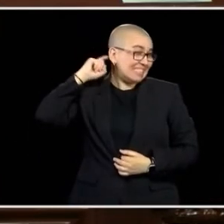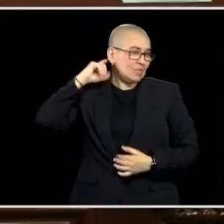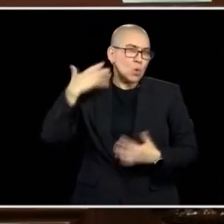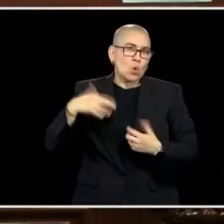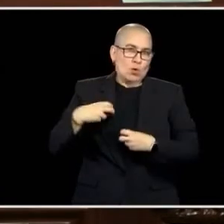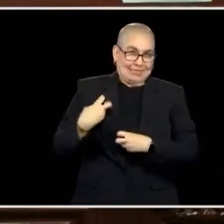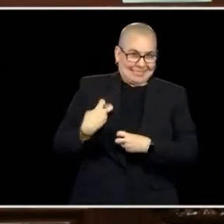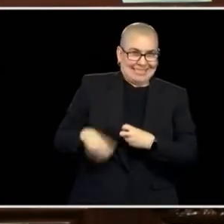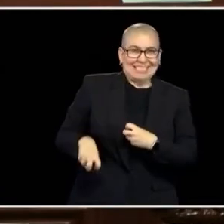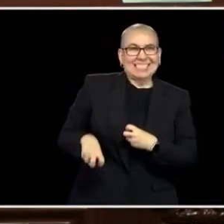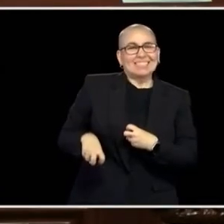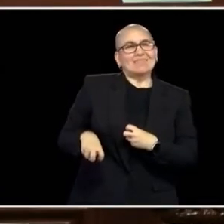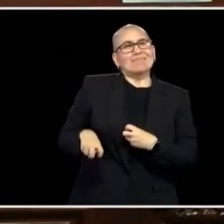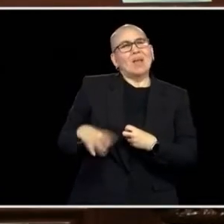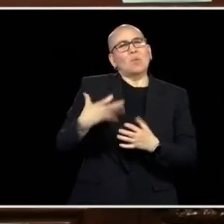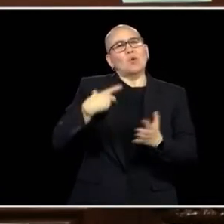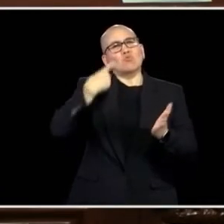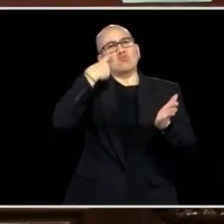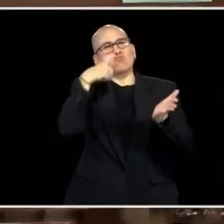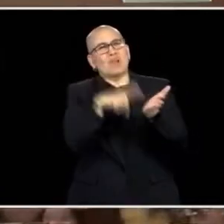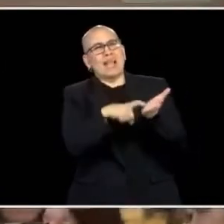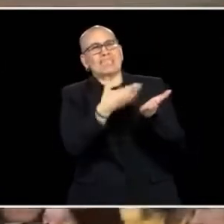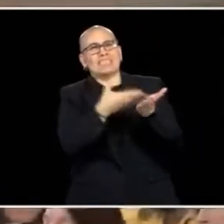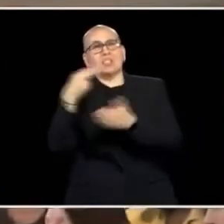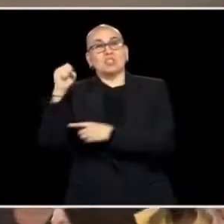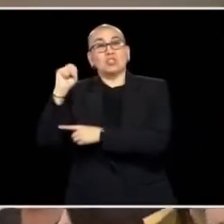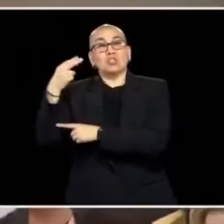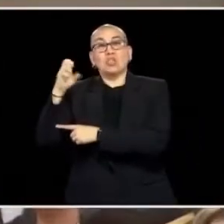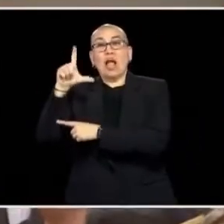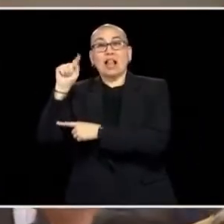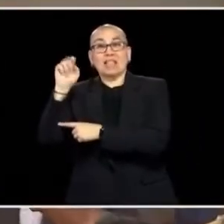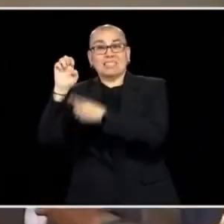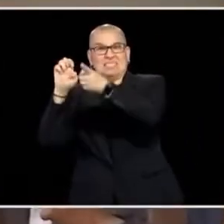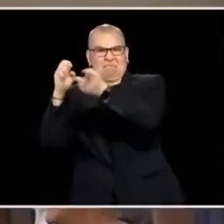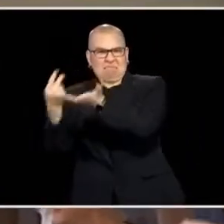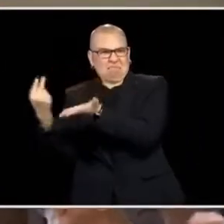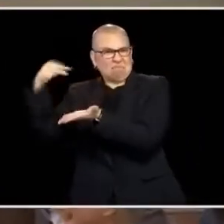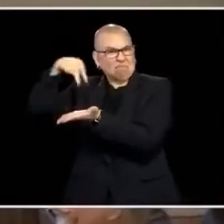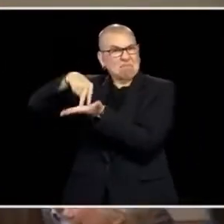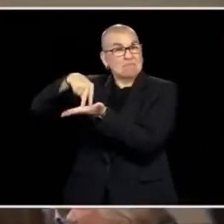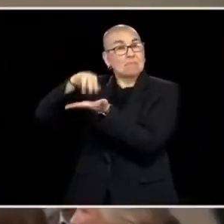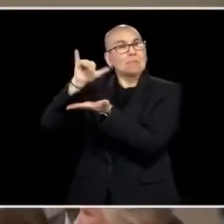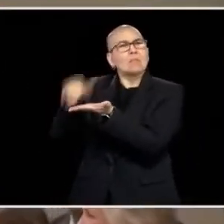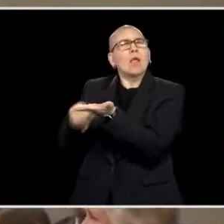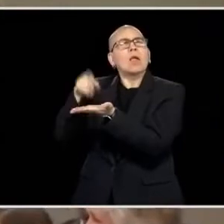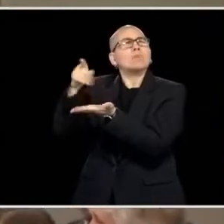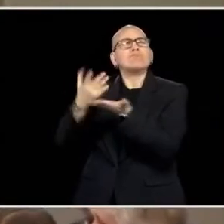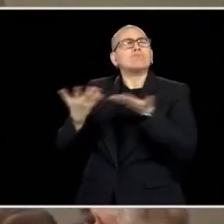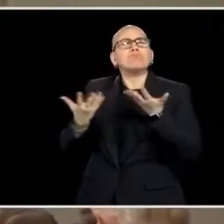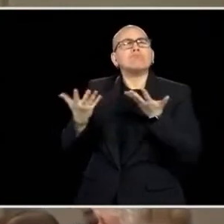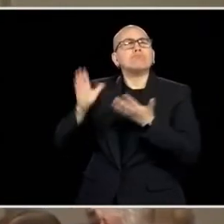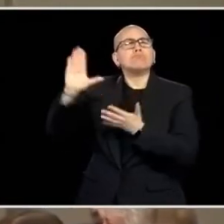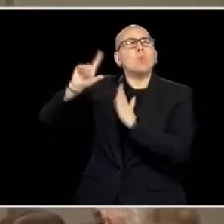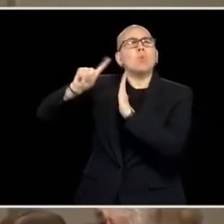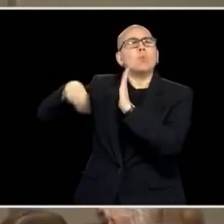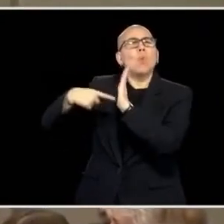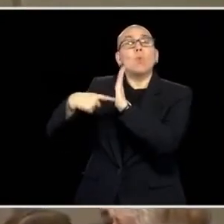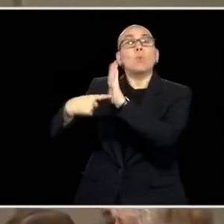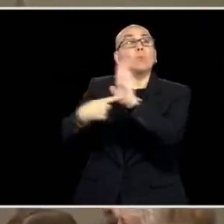I WANT TO ACKNOWLEDGE, MY FRIEND SHELETTA BRUNDIDGE IS HERE.